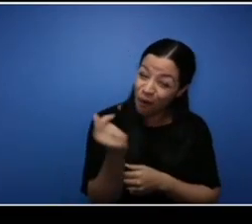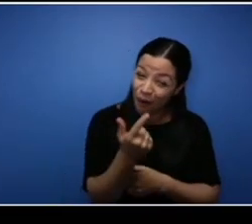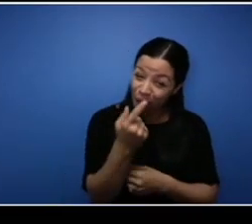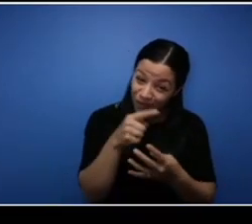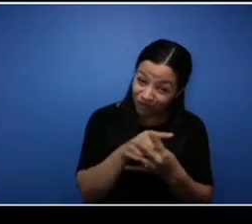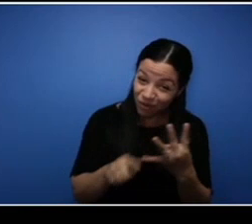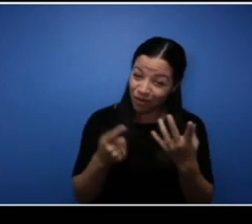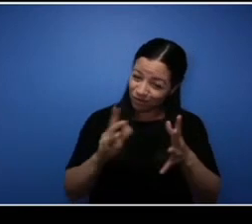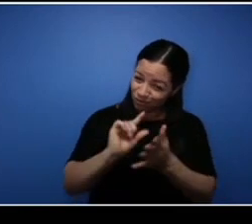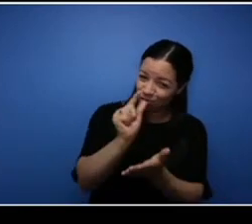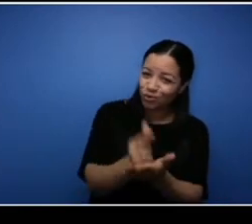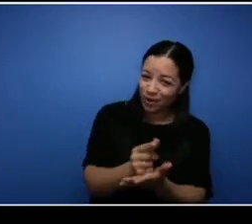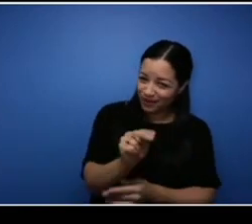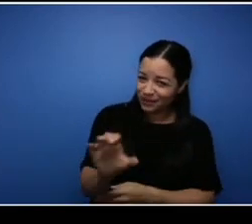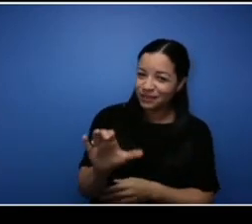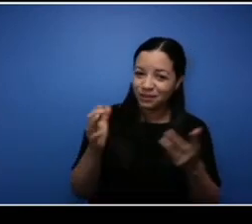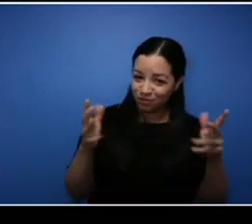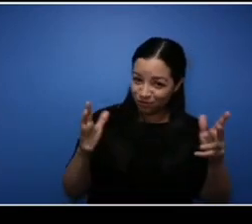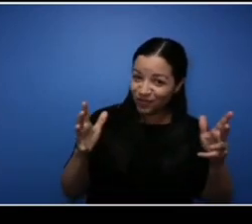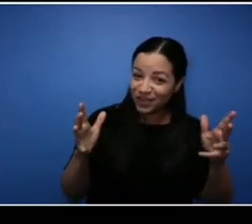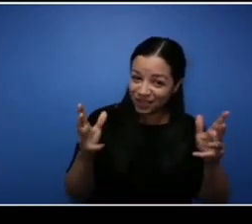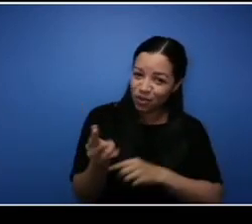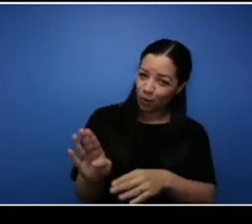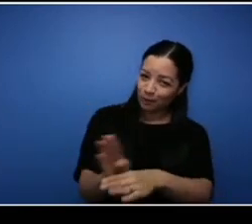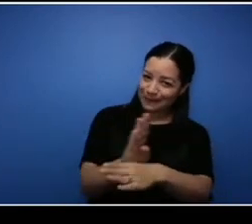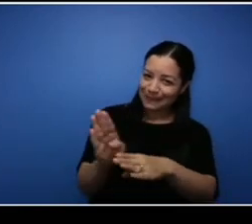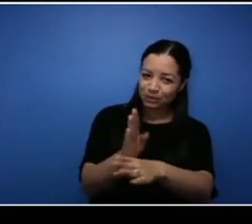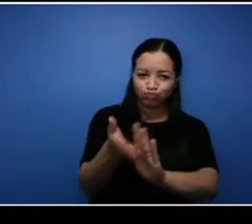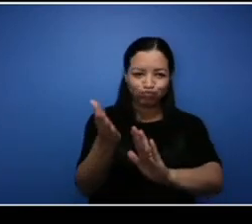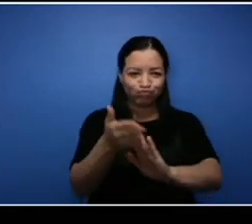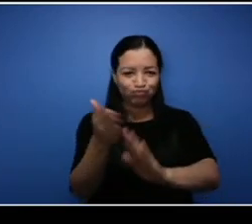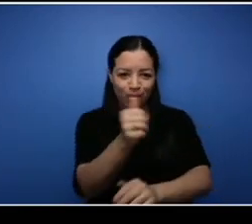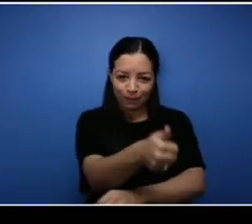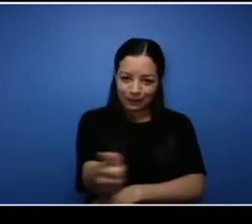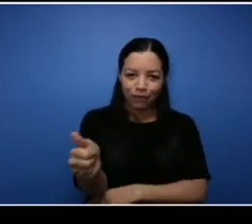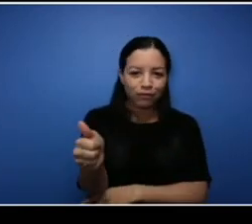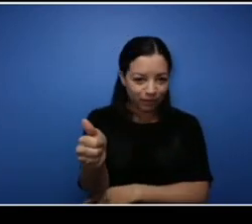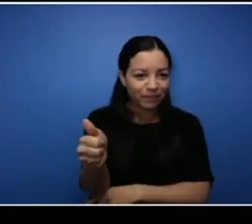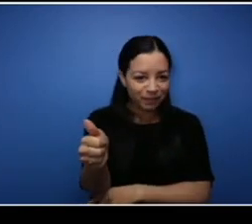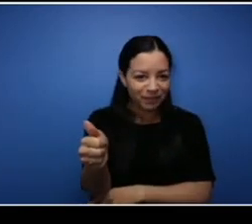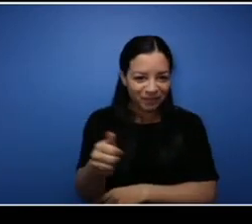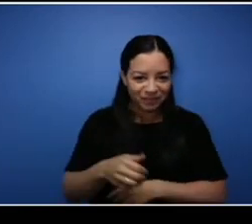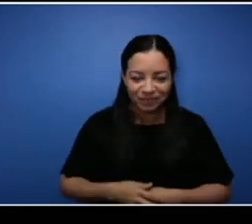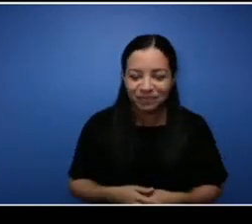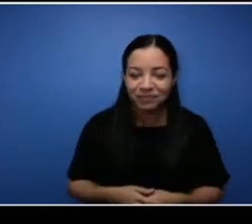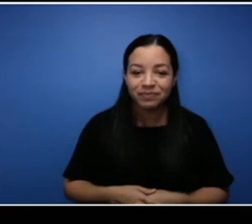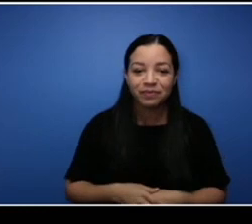their own business uh operated by themselves before we go into introducing each panelist